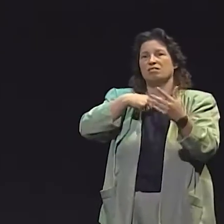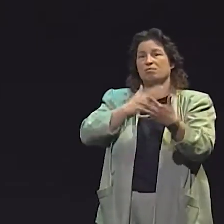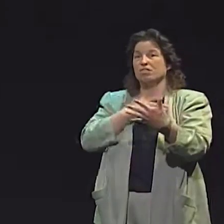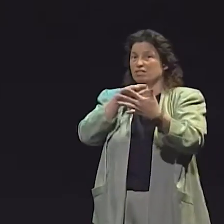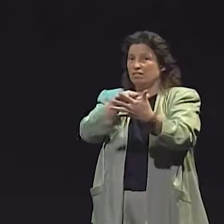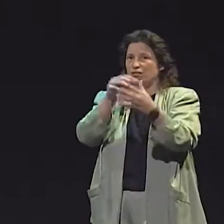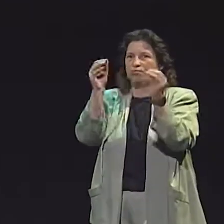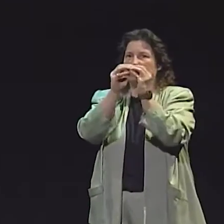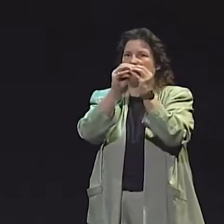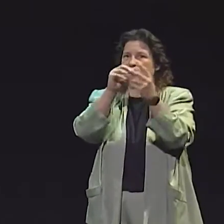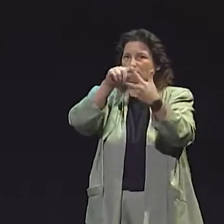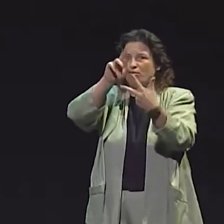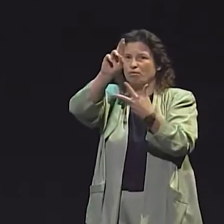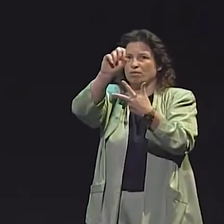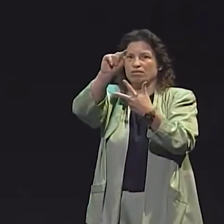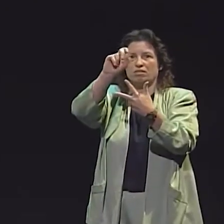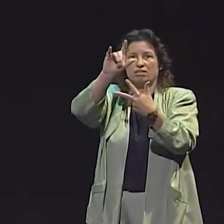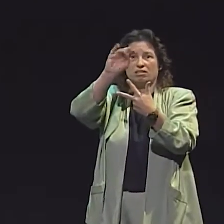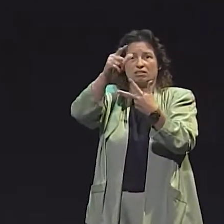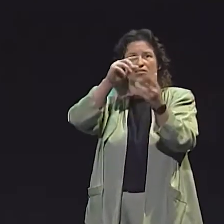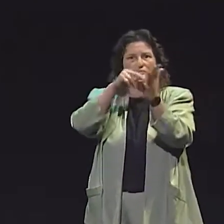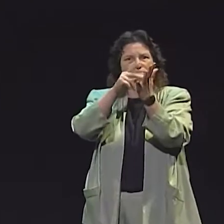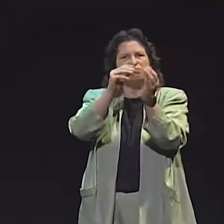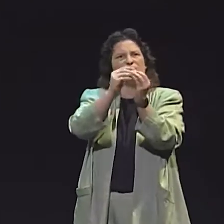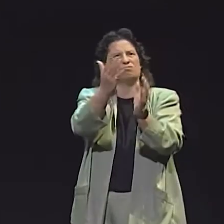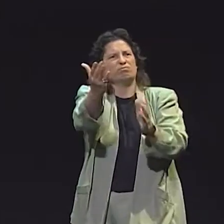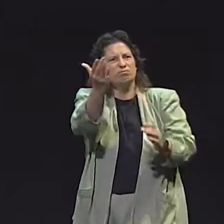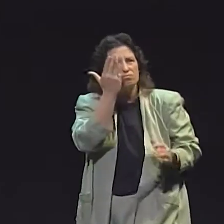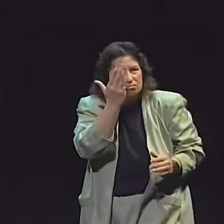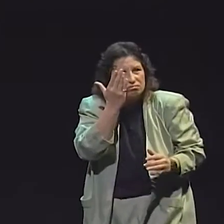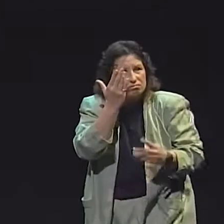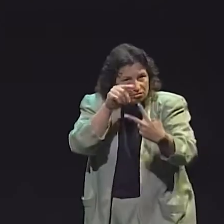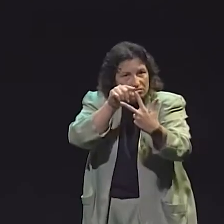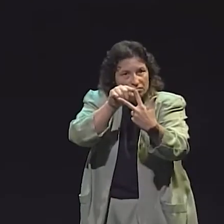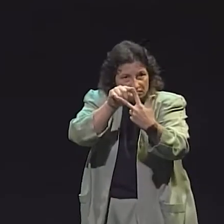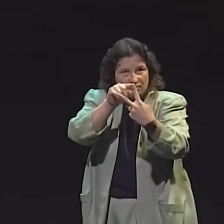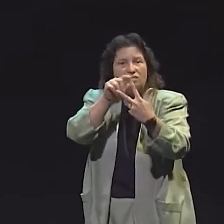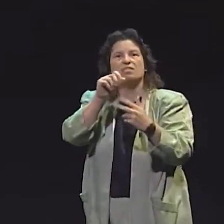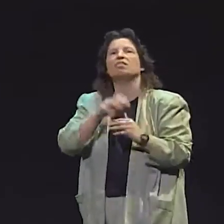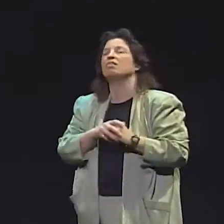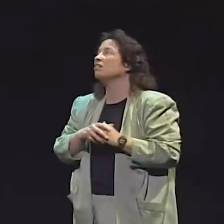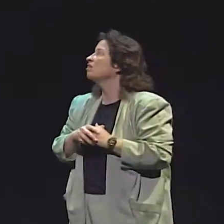AND THEN I'M GONNA LOOK AT-- AND YOU NOTICED THAT HE TALKED ABOUT